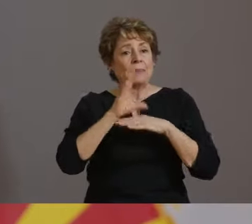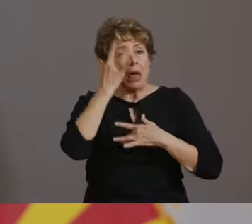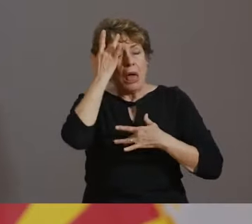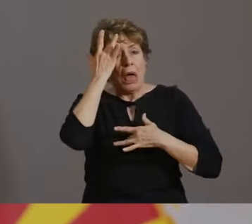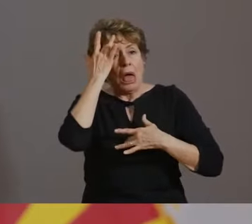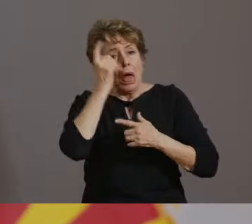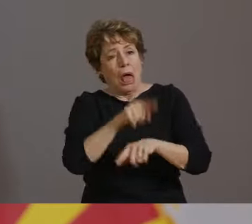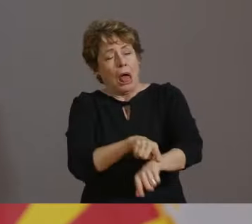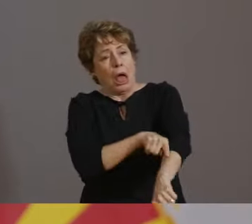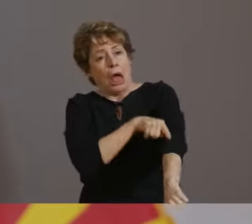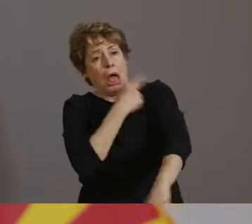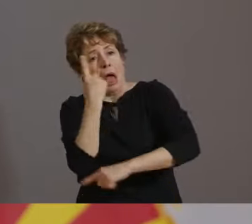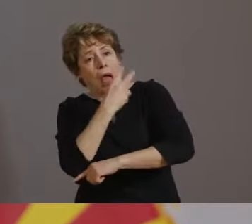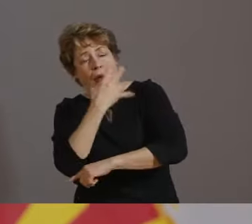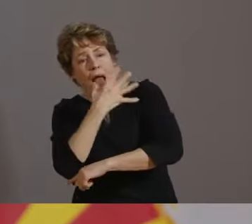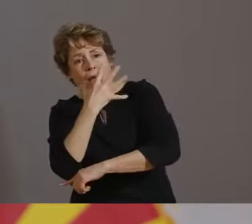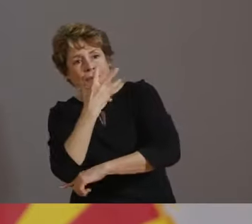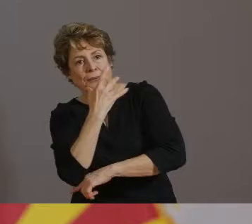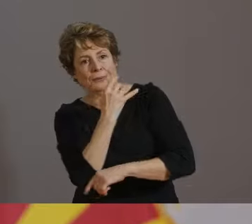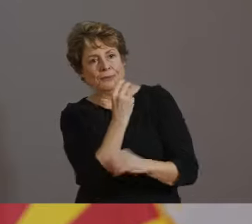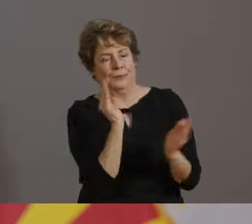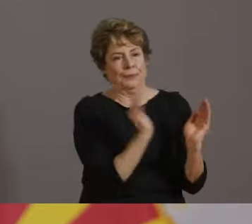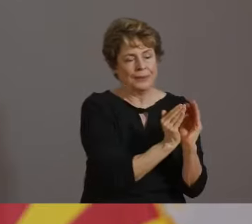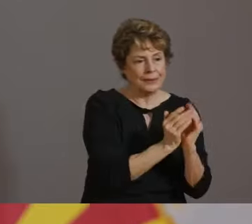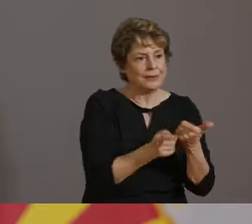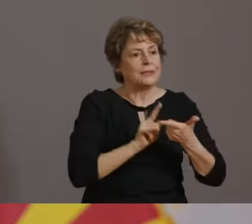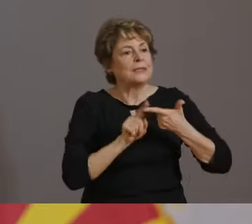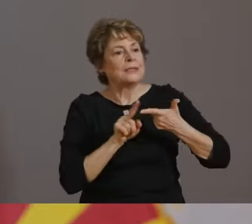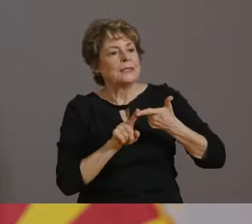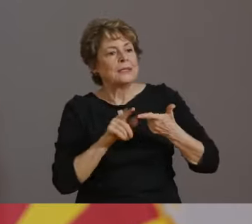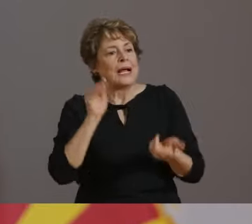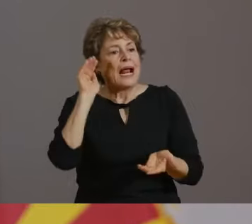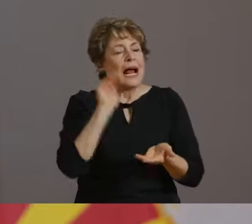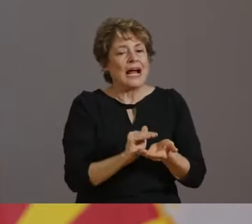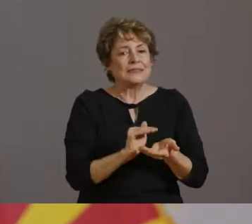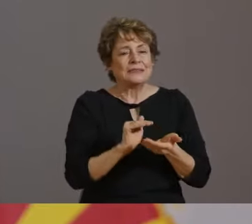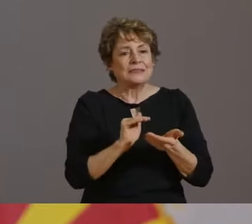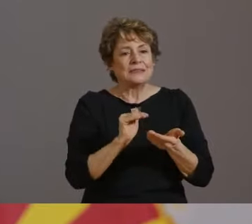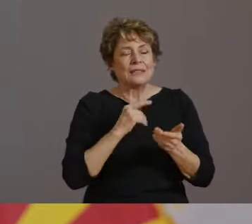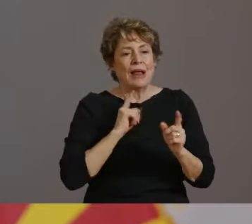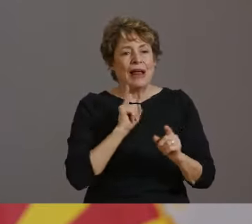IT IS NOT TOO EARLY TO GET YOUR FLU SHOT AND VACCINE IS CURRENTLY AVAILABLE IN OUR COMMUNITY.